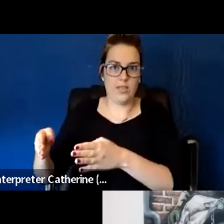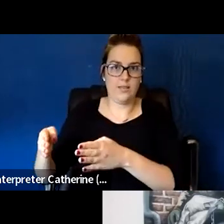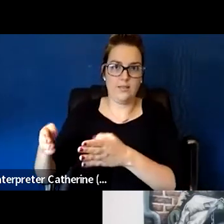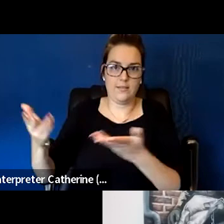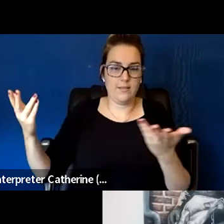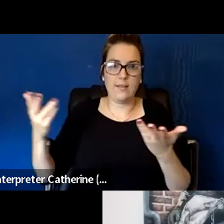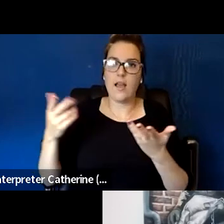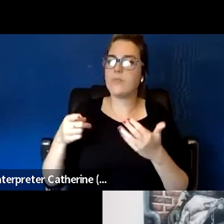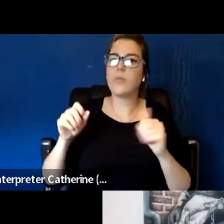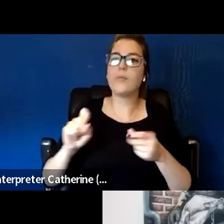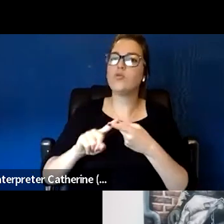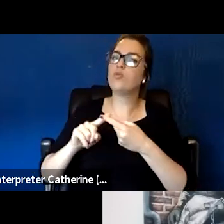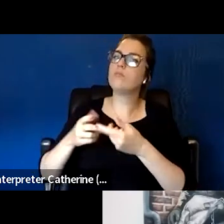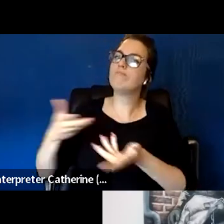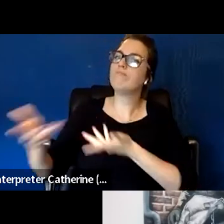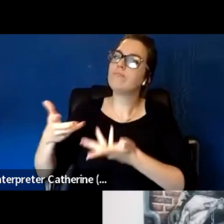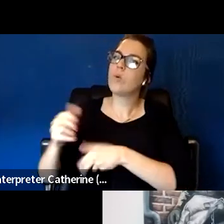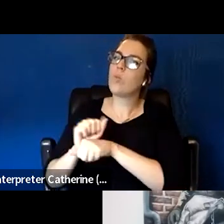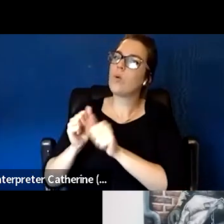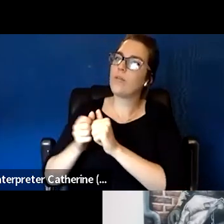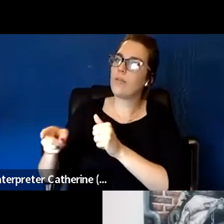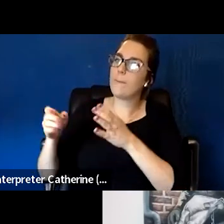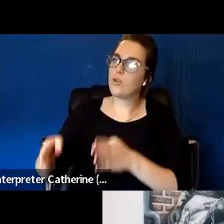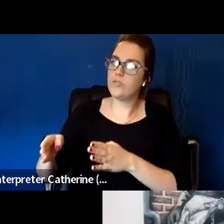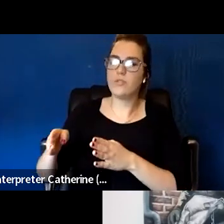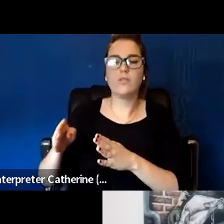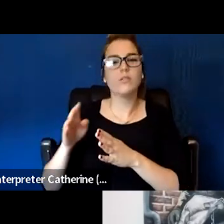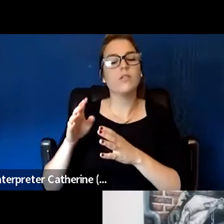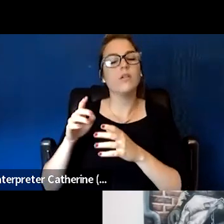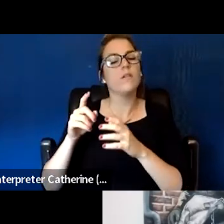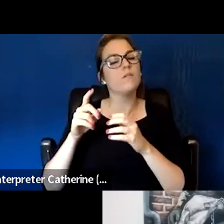there has to be some really important tools that you gain